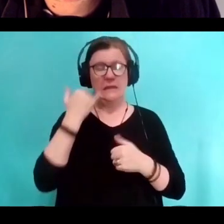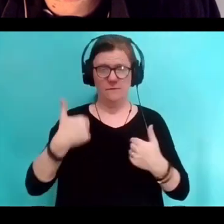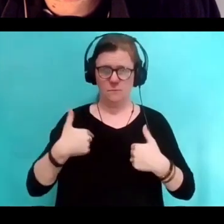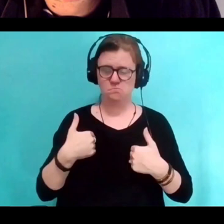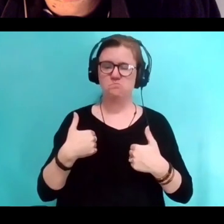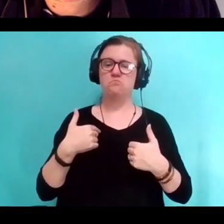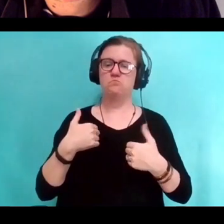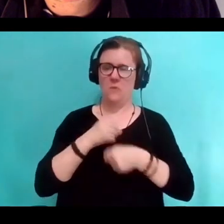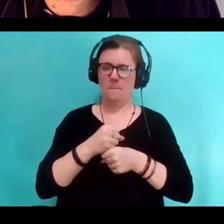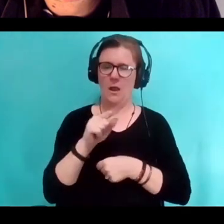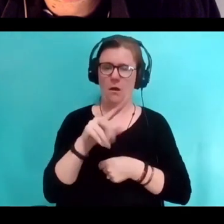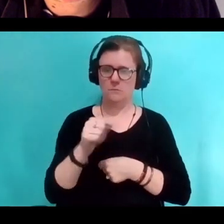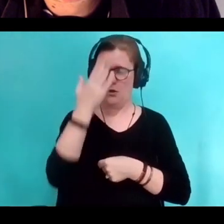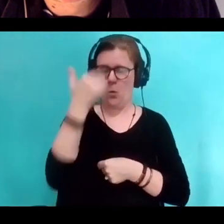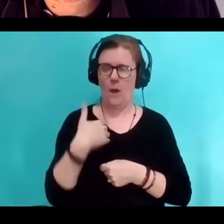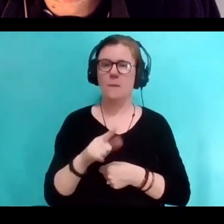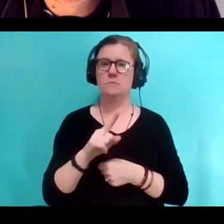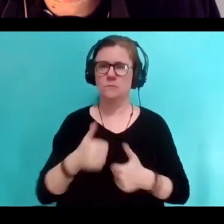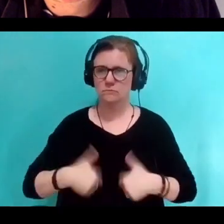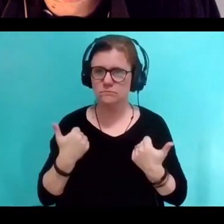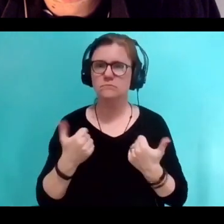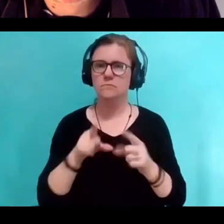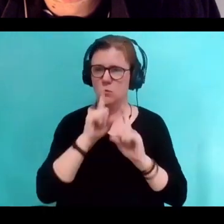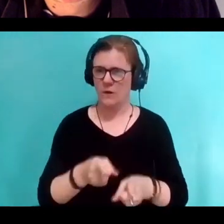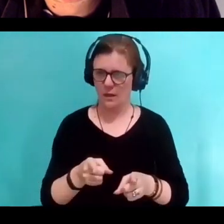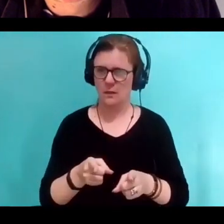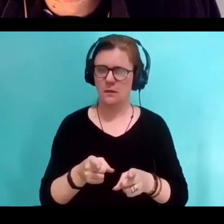you know that you exist in a way that nothing else will ever prove to you.